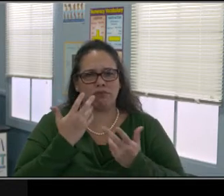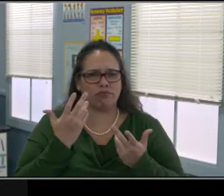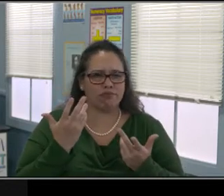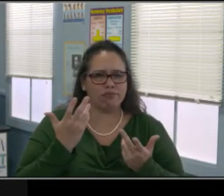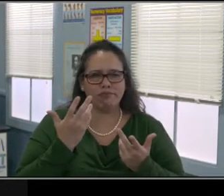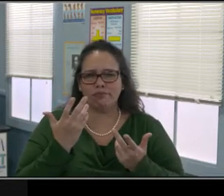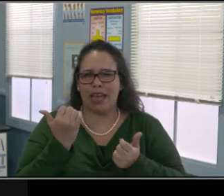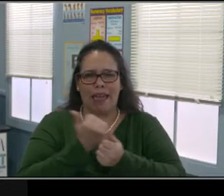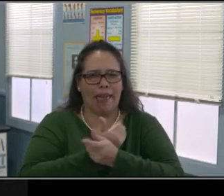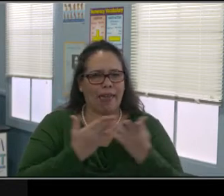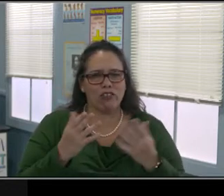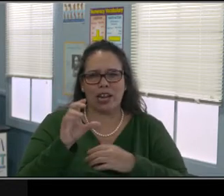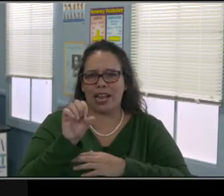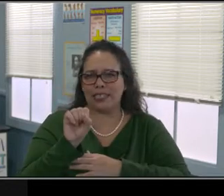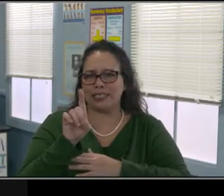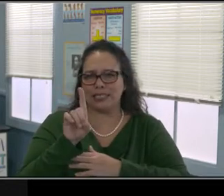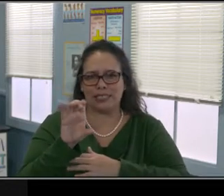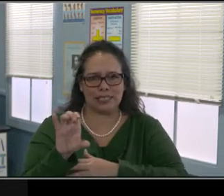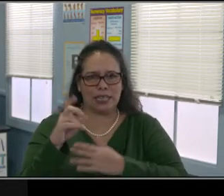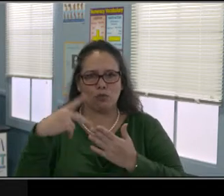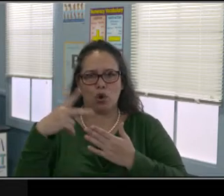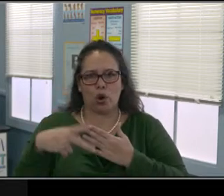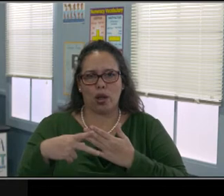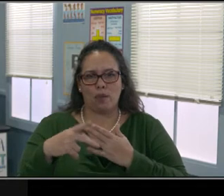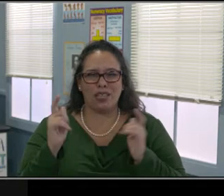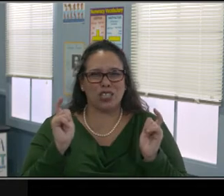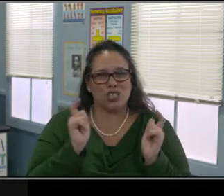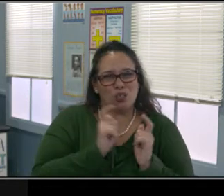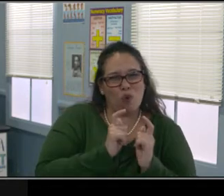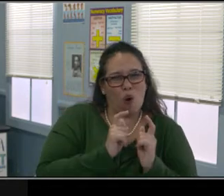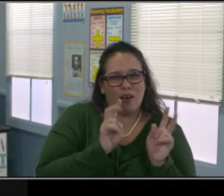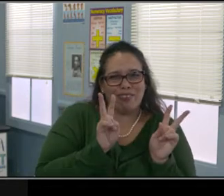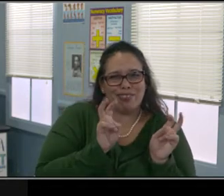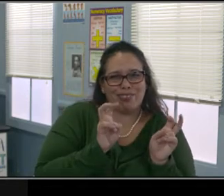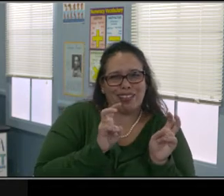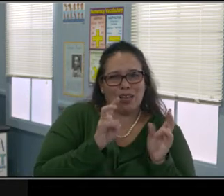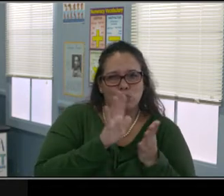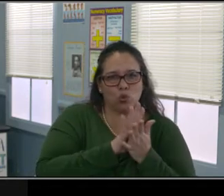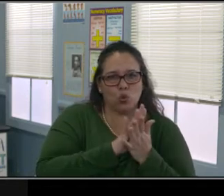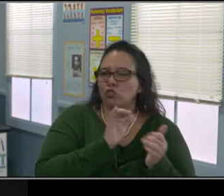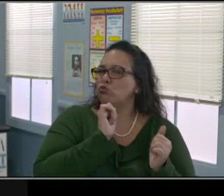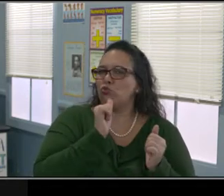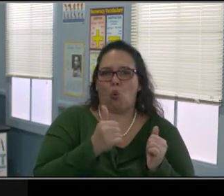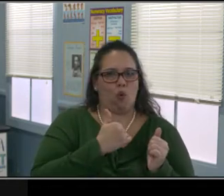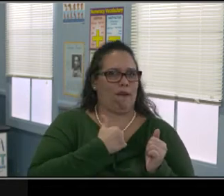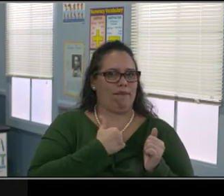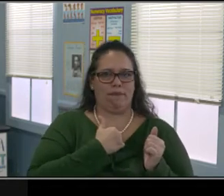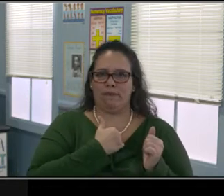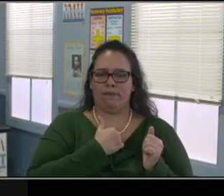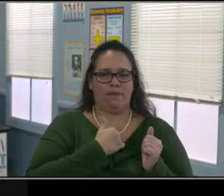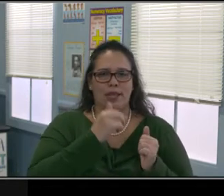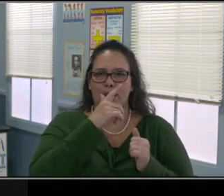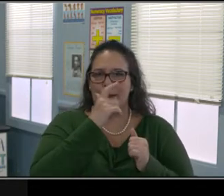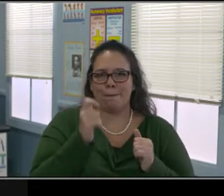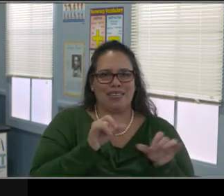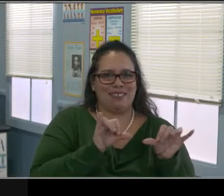So all this information is on that video that is right here. And then this link right here